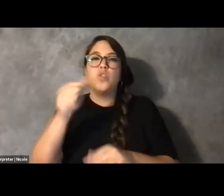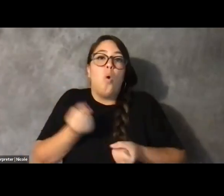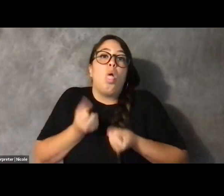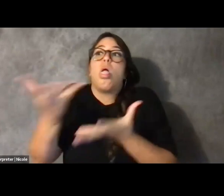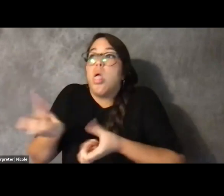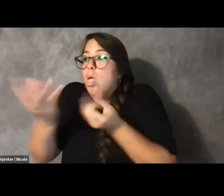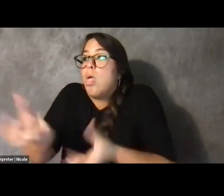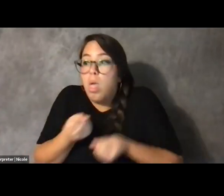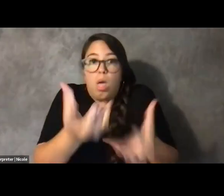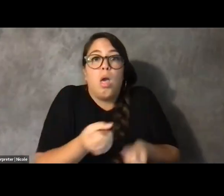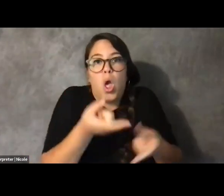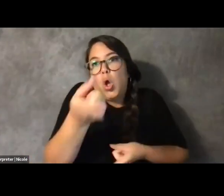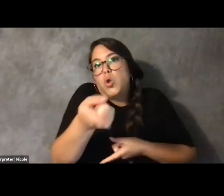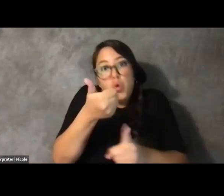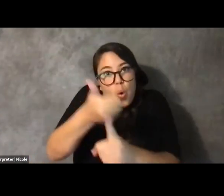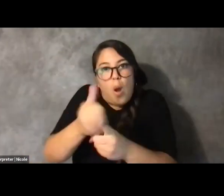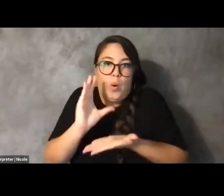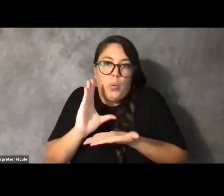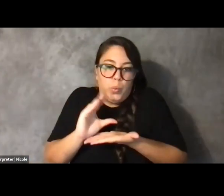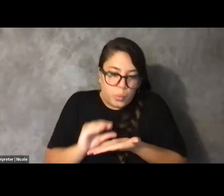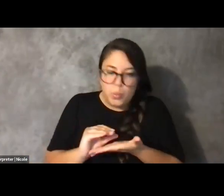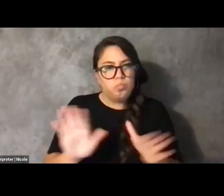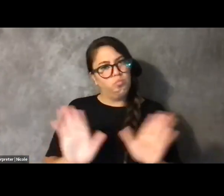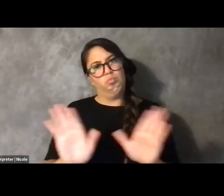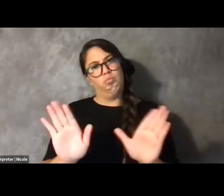Share those moments of joy with the people around you. Share those moments of revelation.